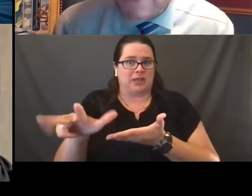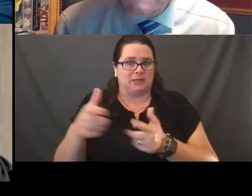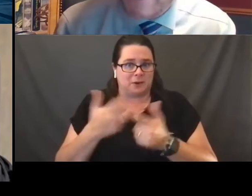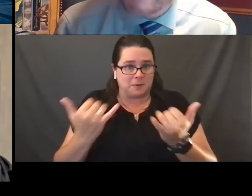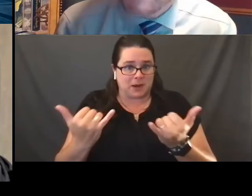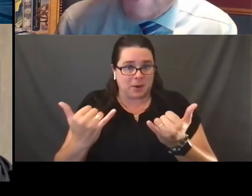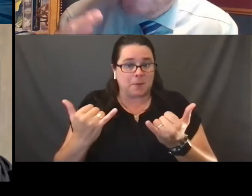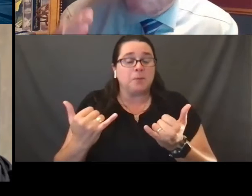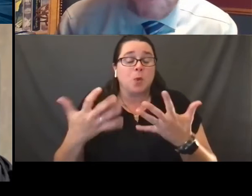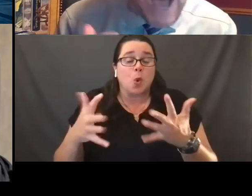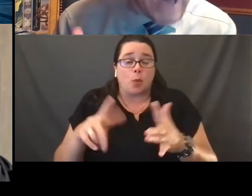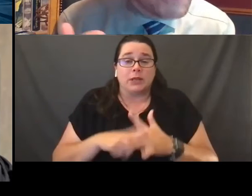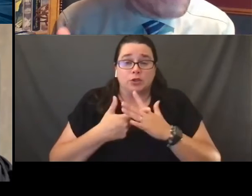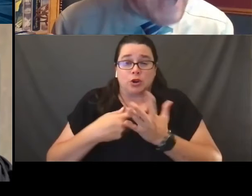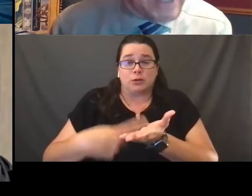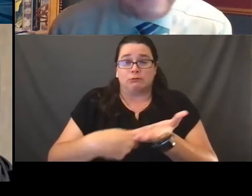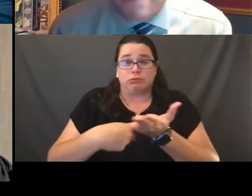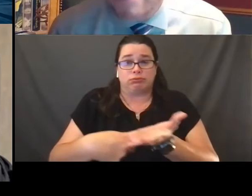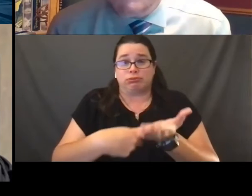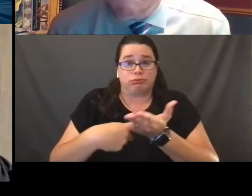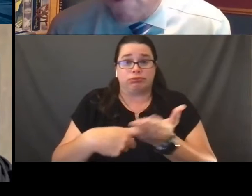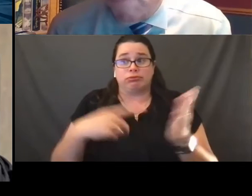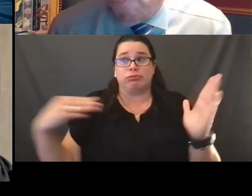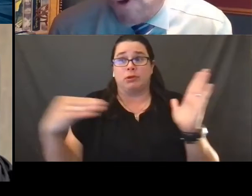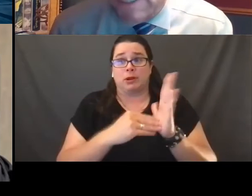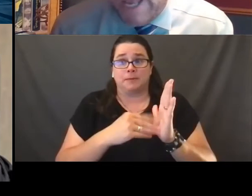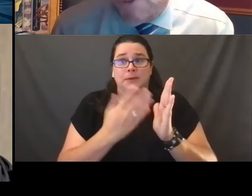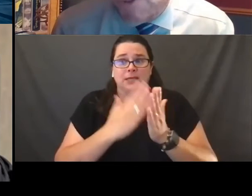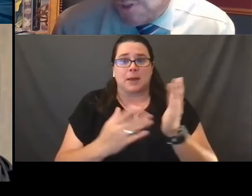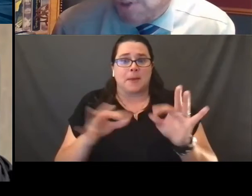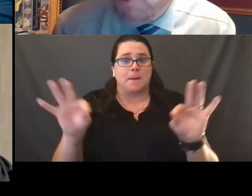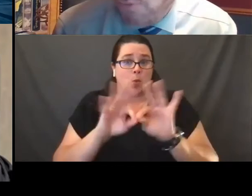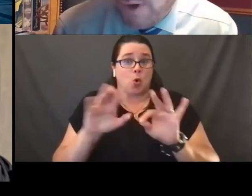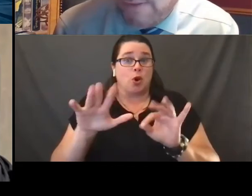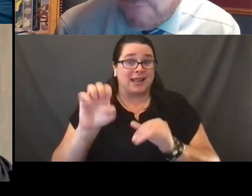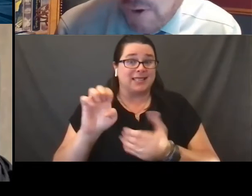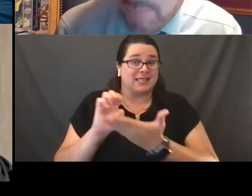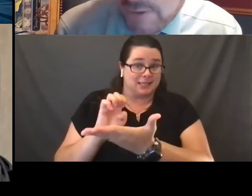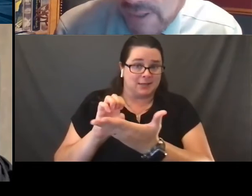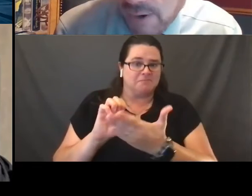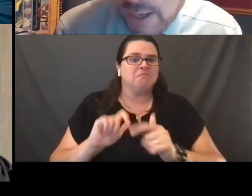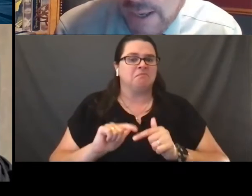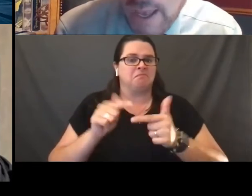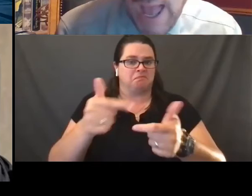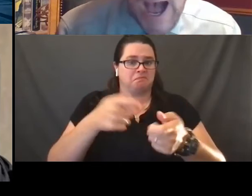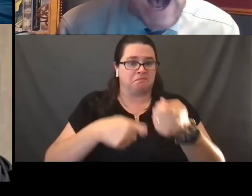It's already begun to put on its docket some very important cases, including one in the environmental area,